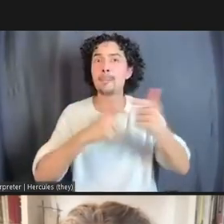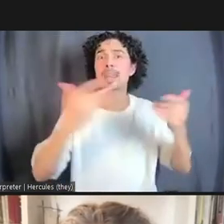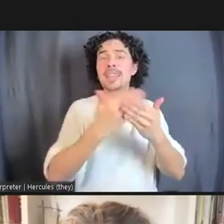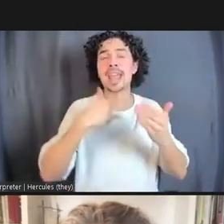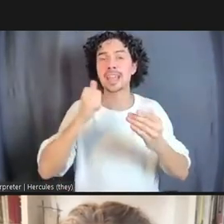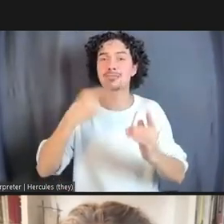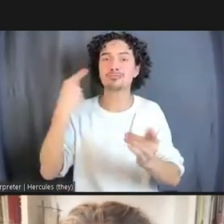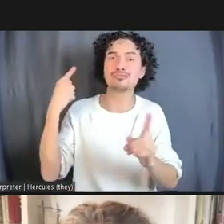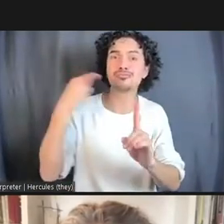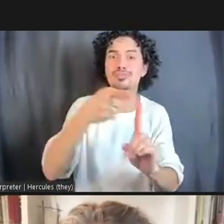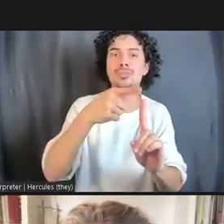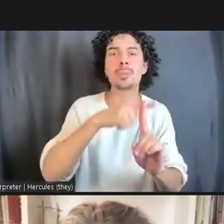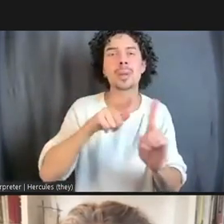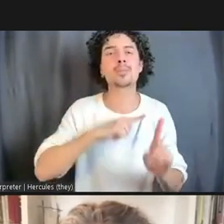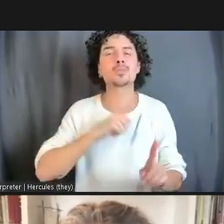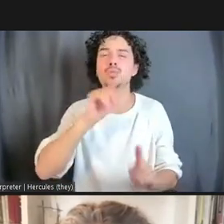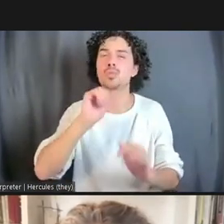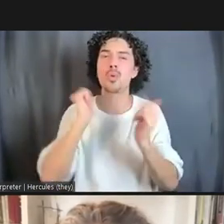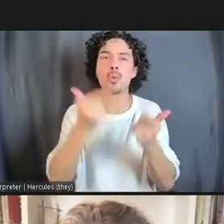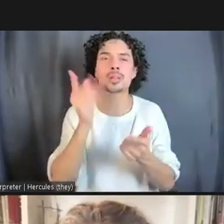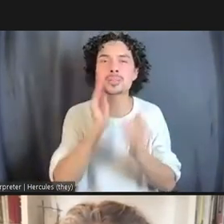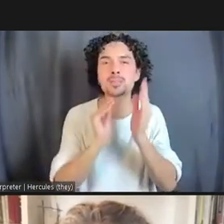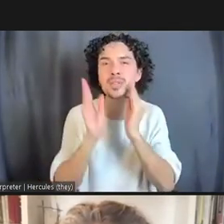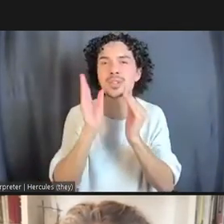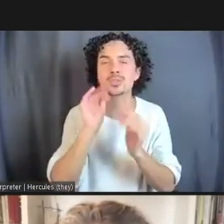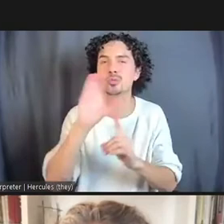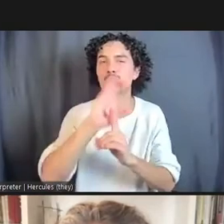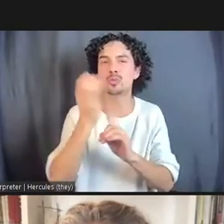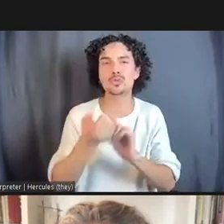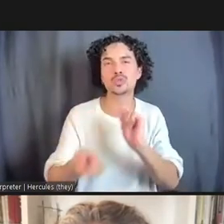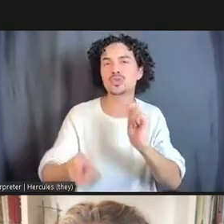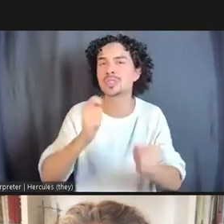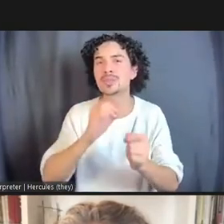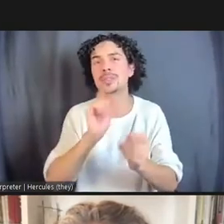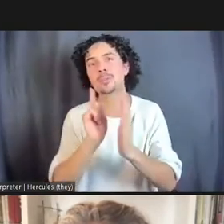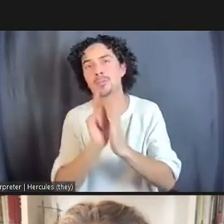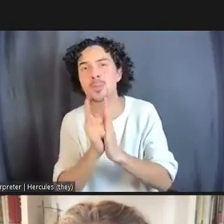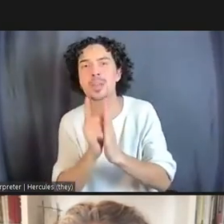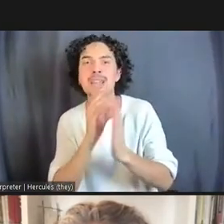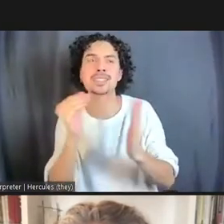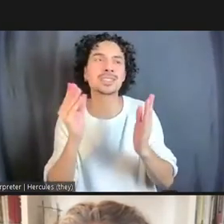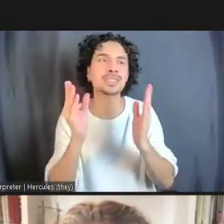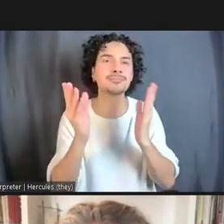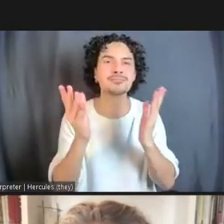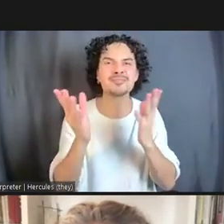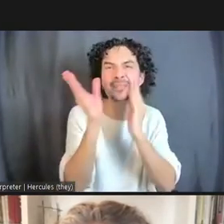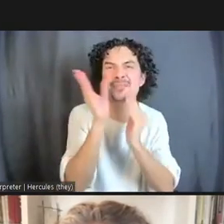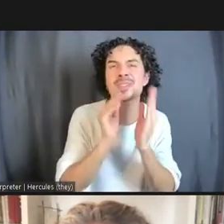But I'm sure that we all experience cultural shifts and moments and experiences that may give us hope.